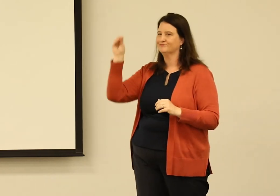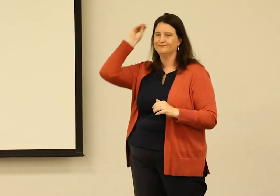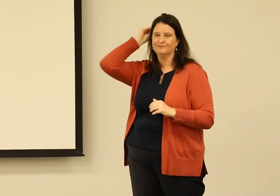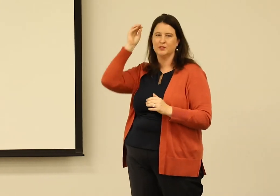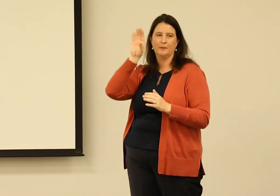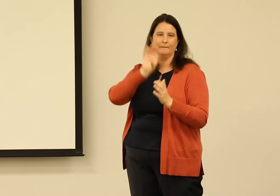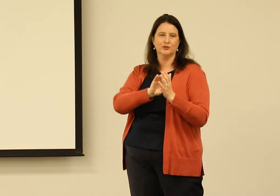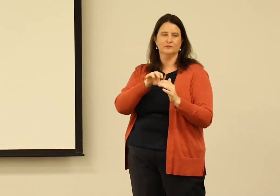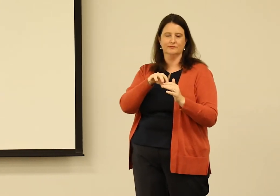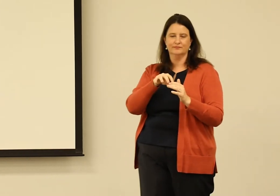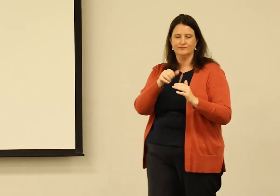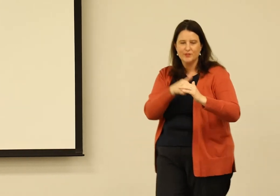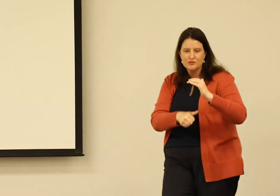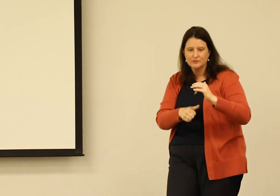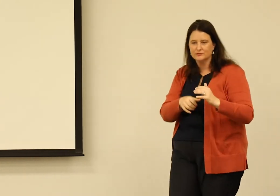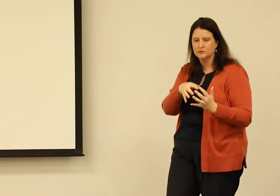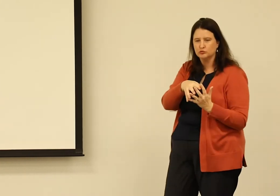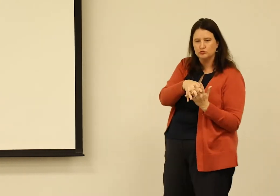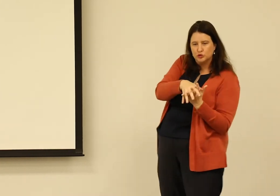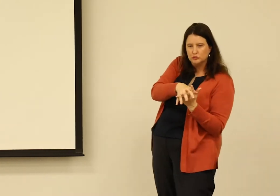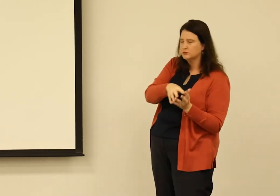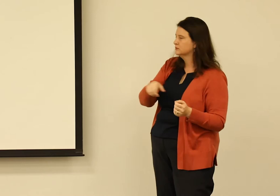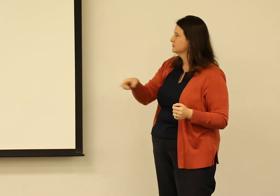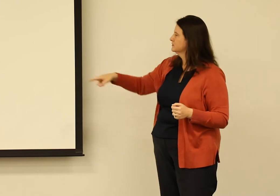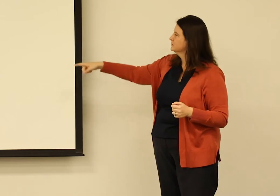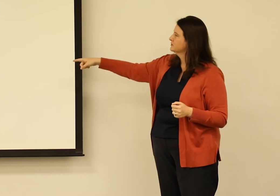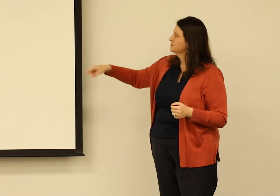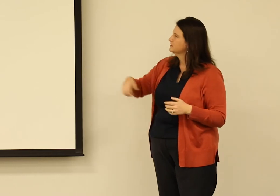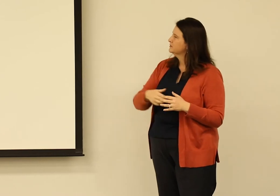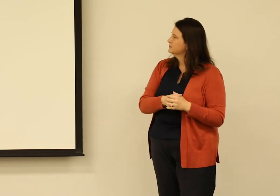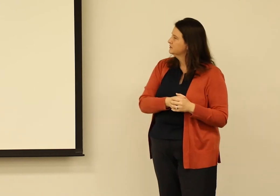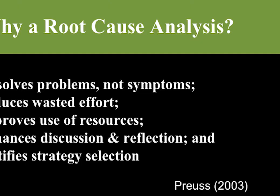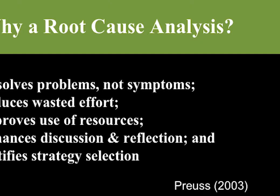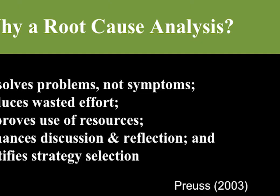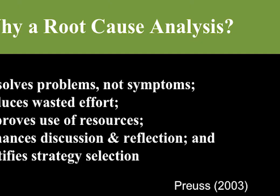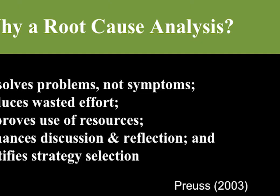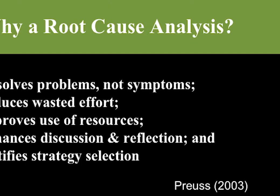And it's the same idea of this picture. You have a flower, you have a plant,